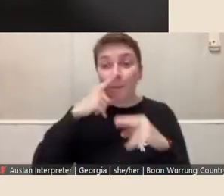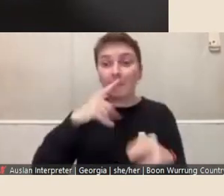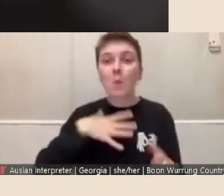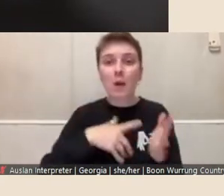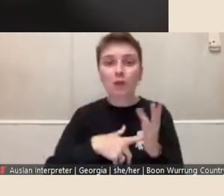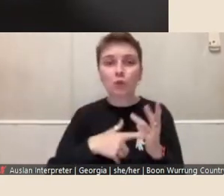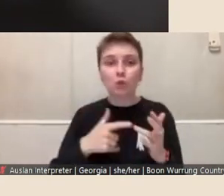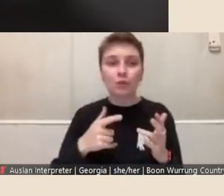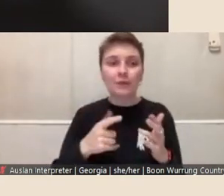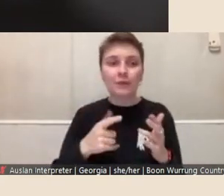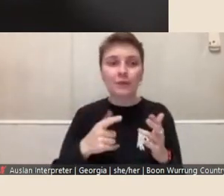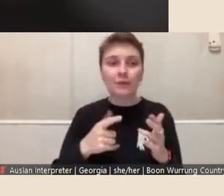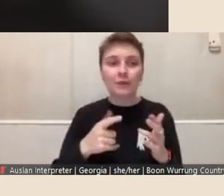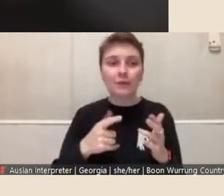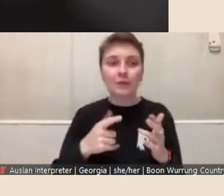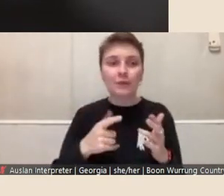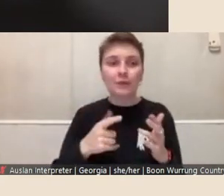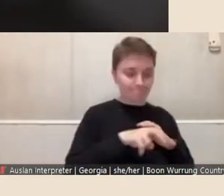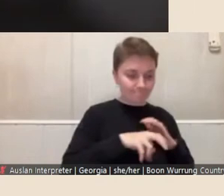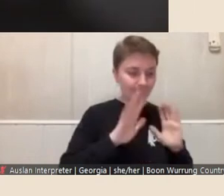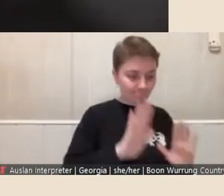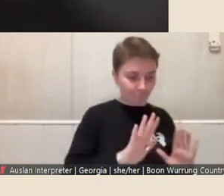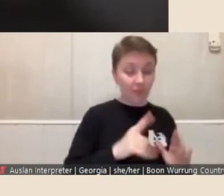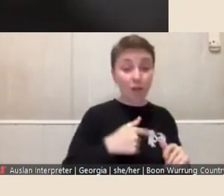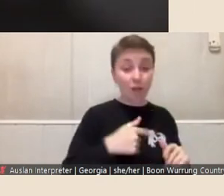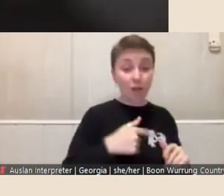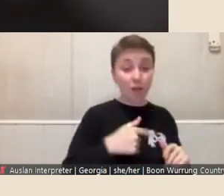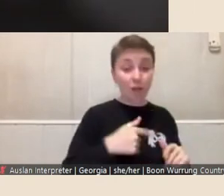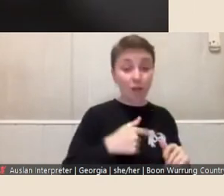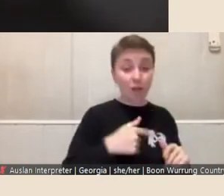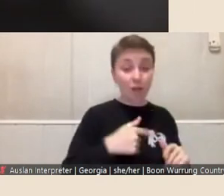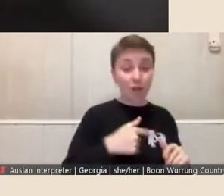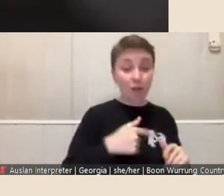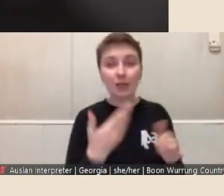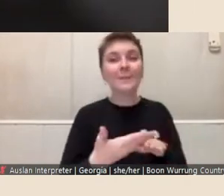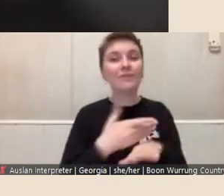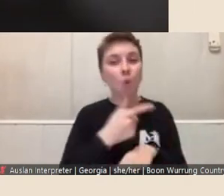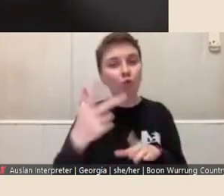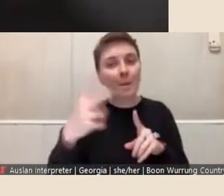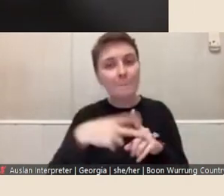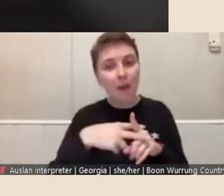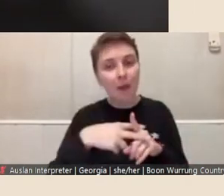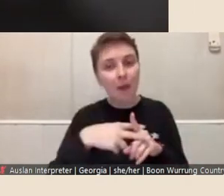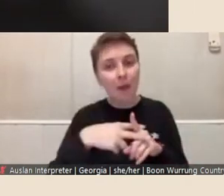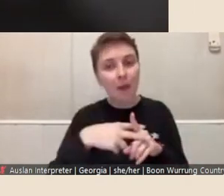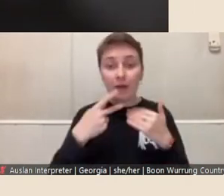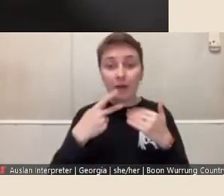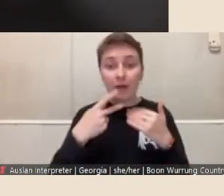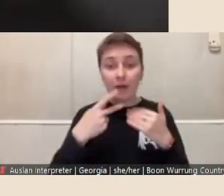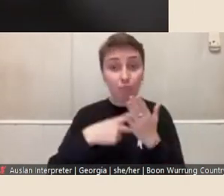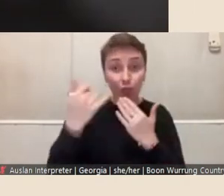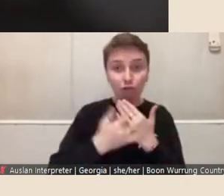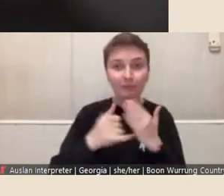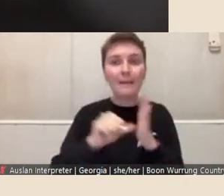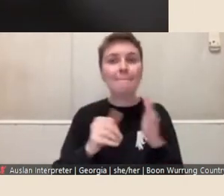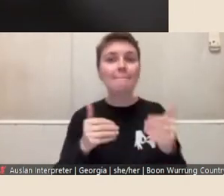We re- we recommend contacting us before you apply so you can propose a project and budget that best suits the idea that you have.